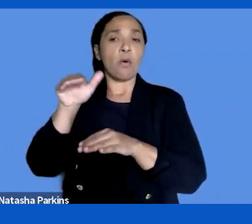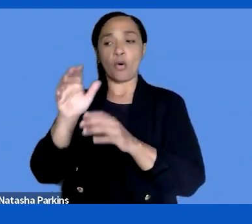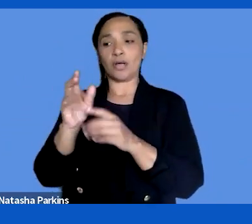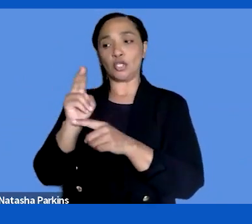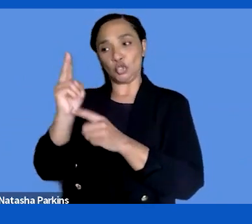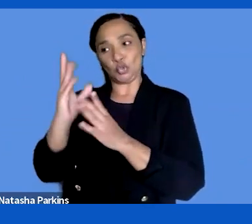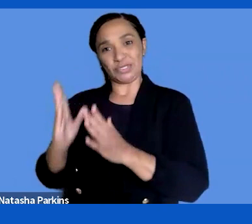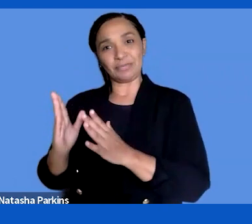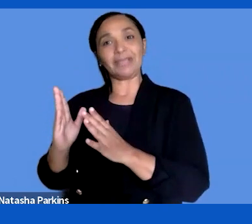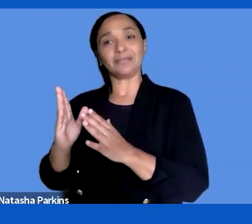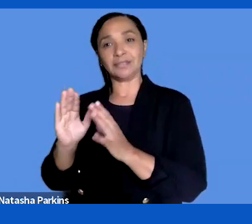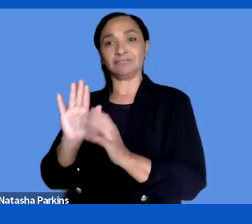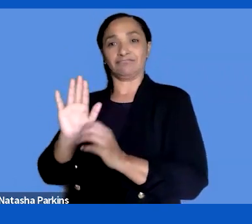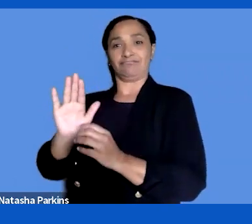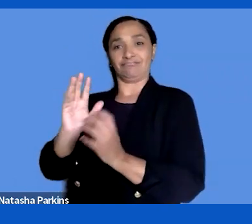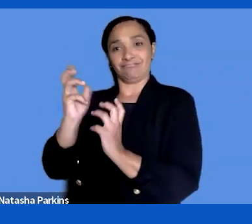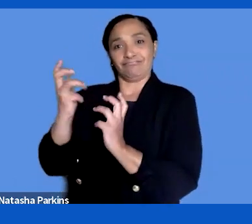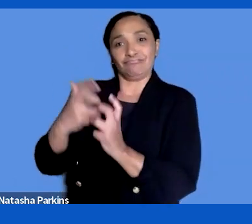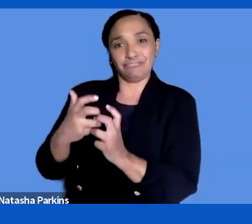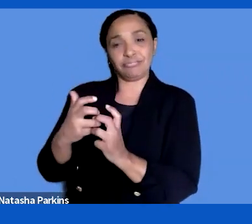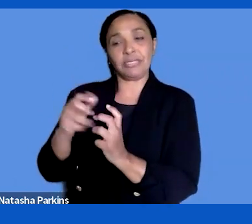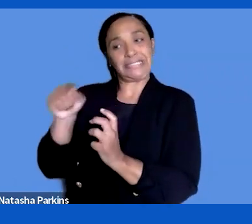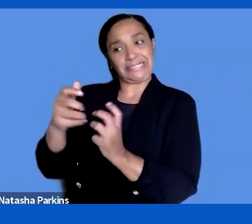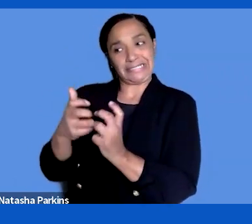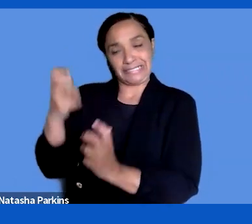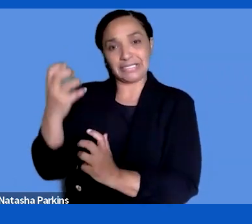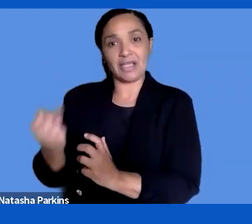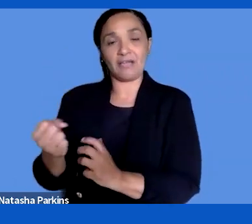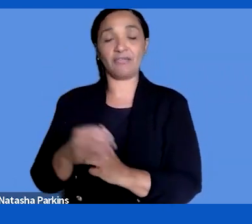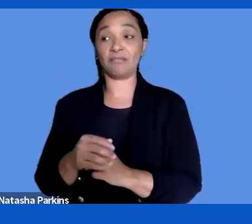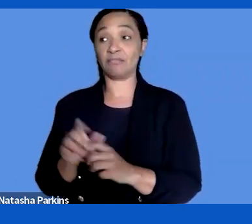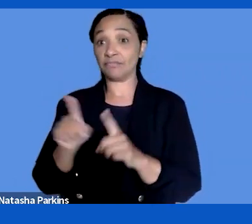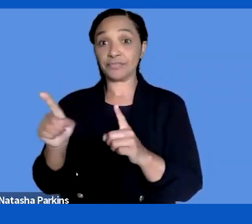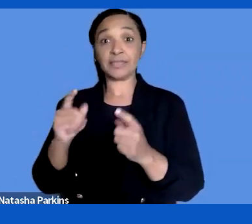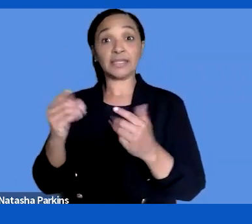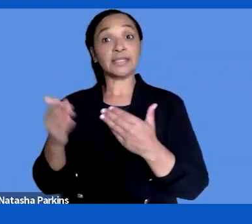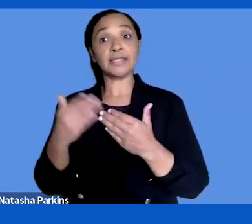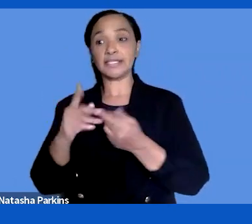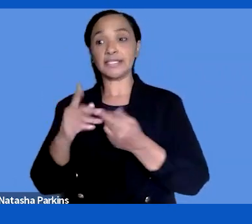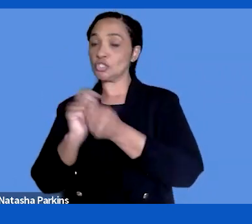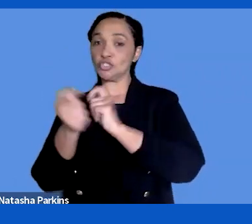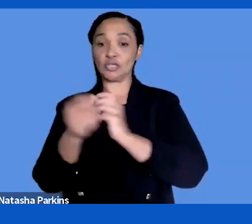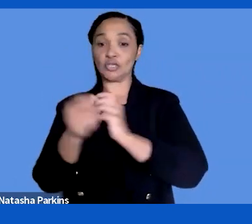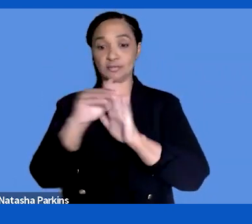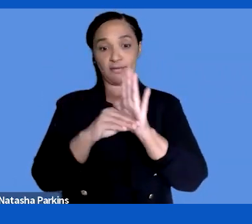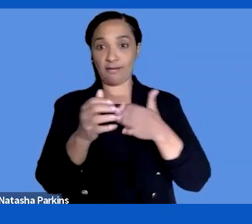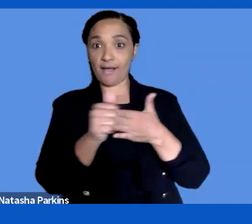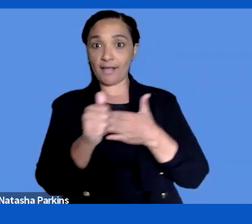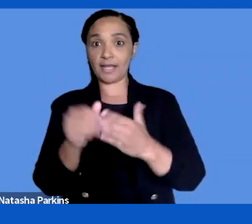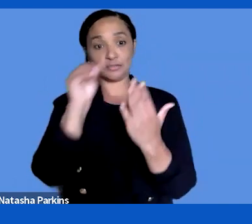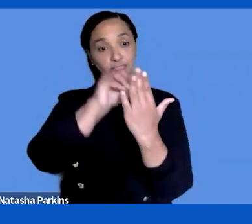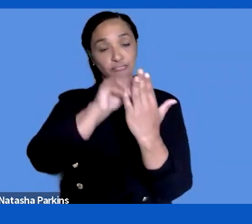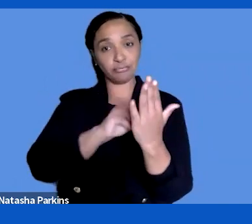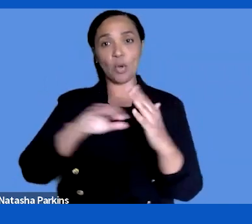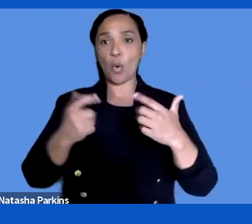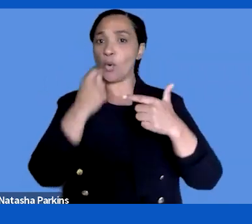issues. Those are not easily transformed into guidelines. And either or things. I think that